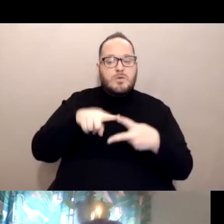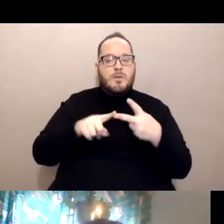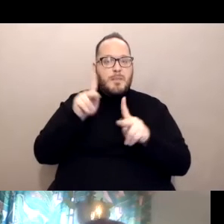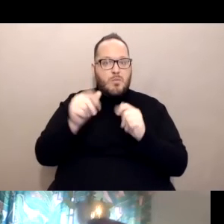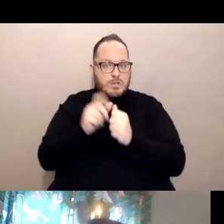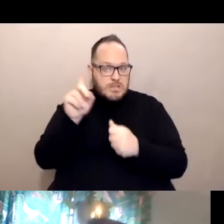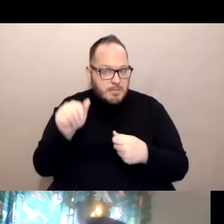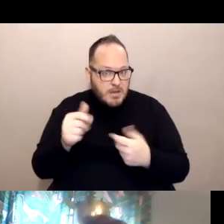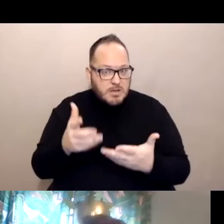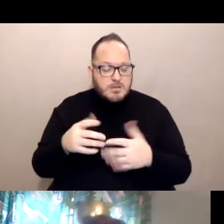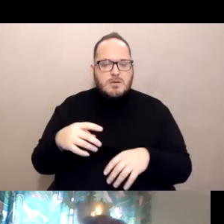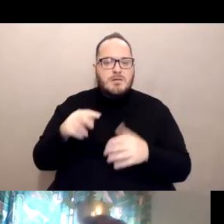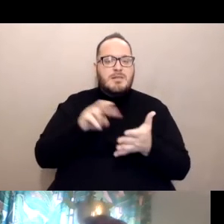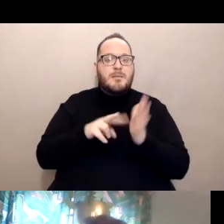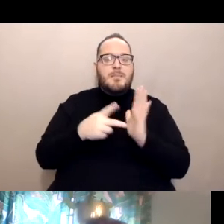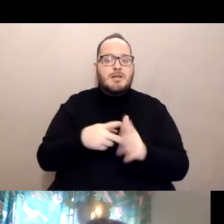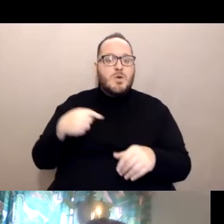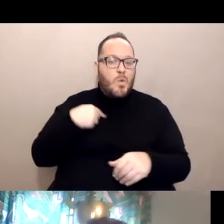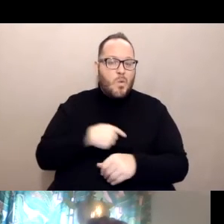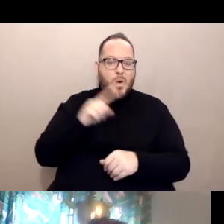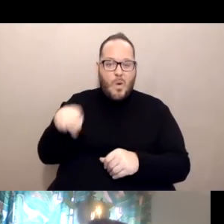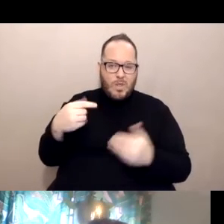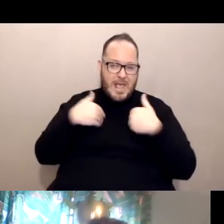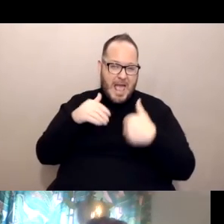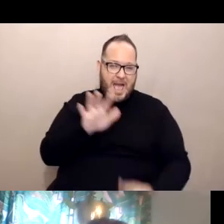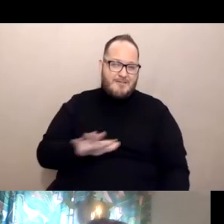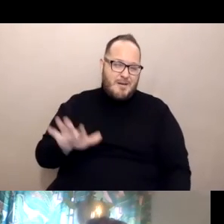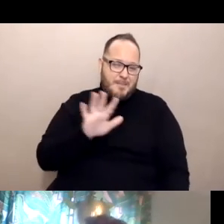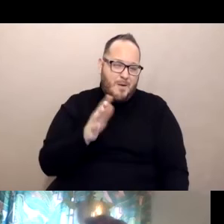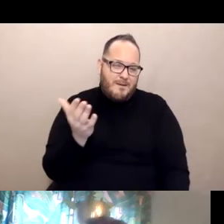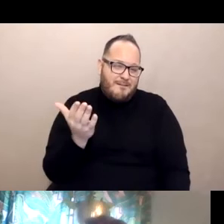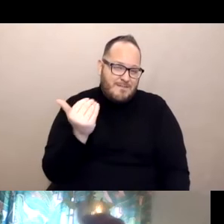we only have in stock about 15 million doses on hand.